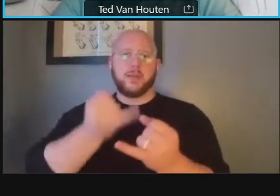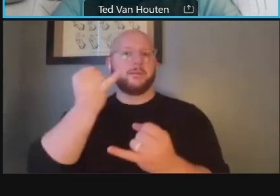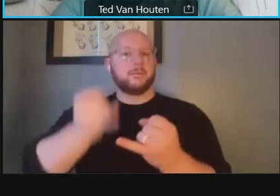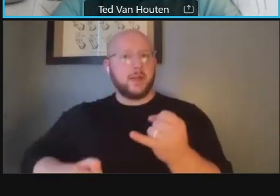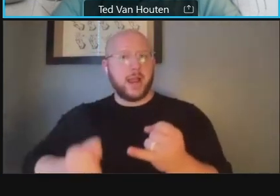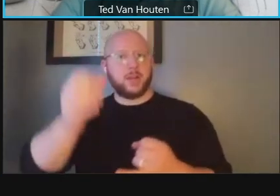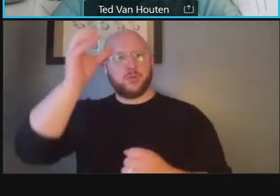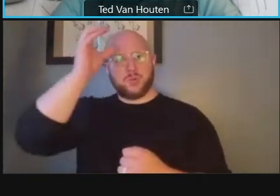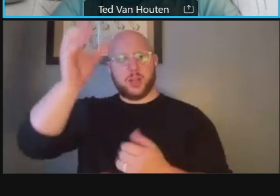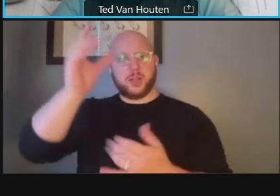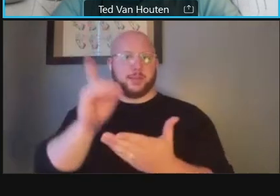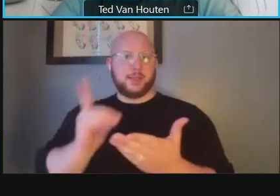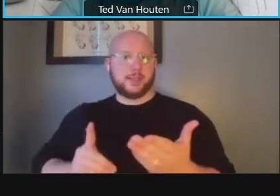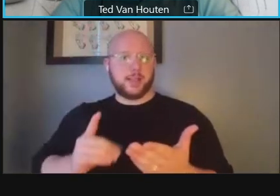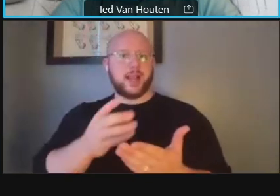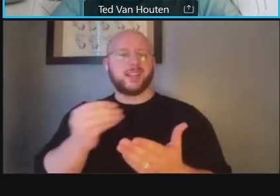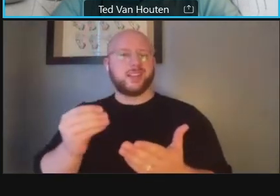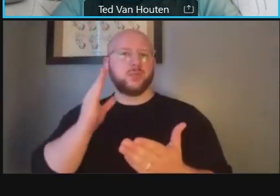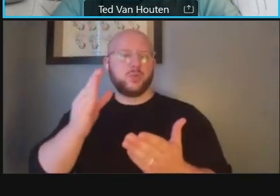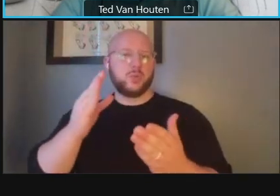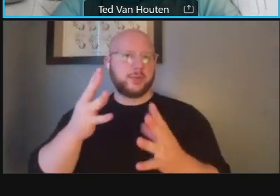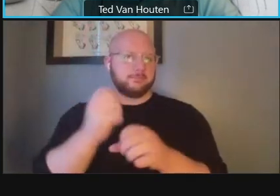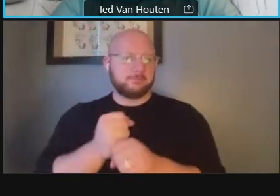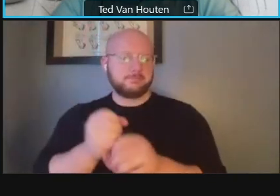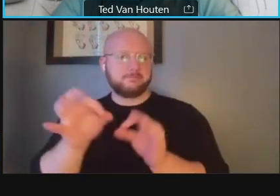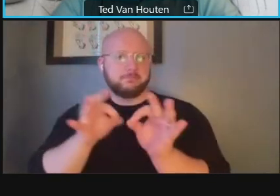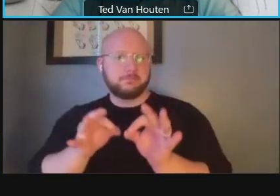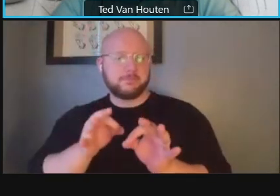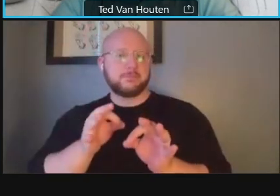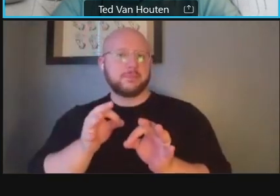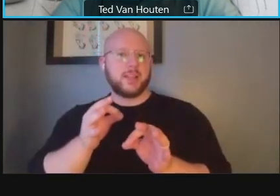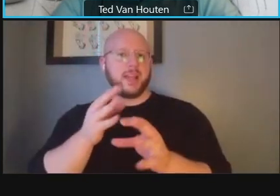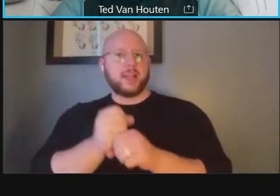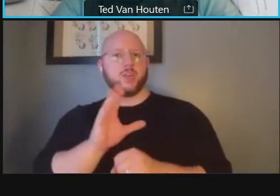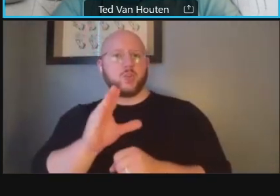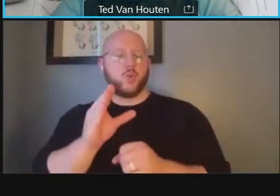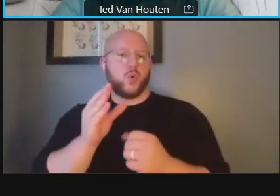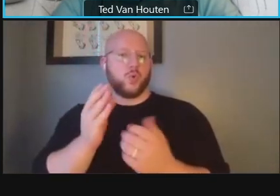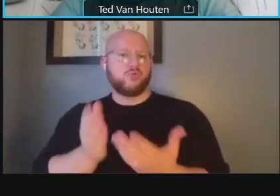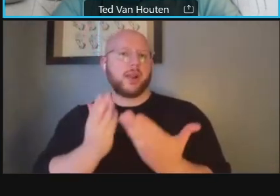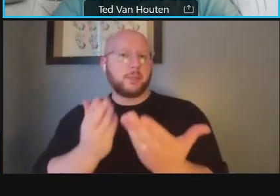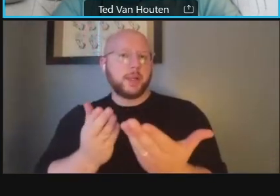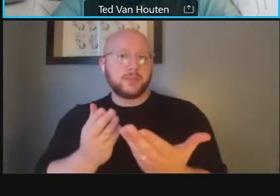uh and we'll be reviewing that and having our recommendations and that will uh close out this